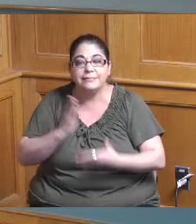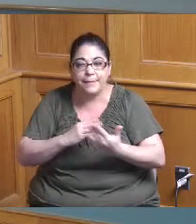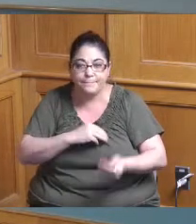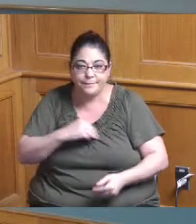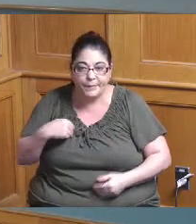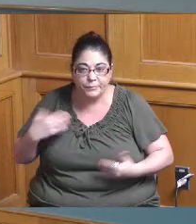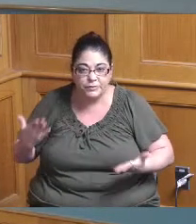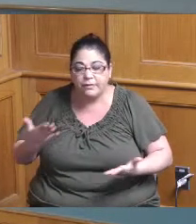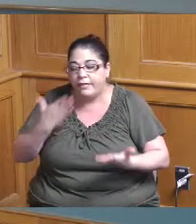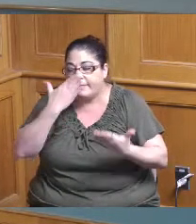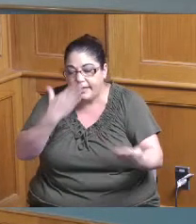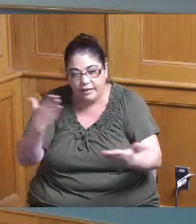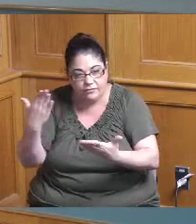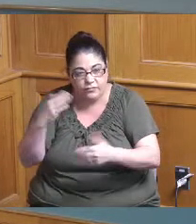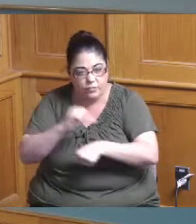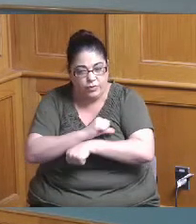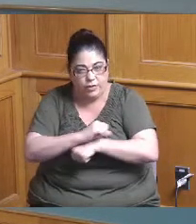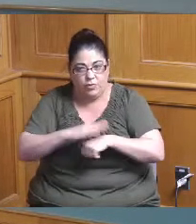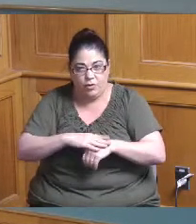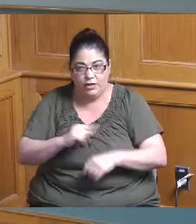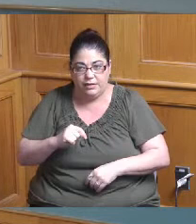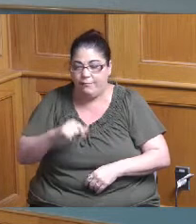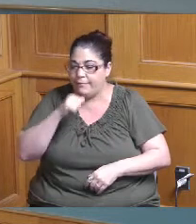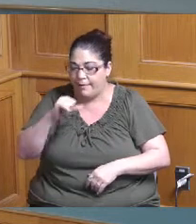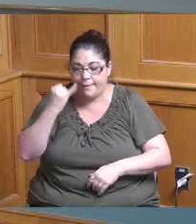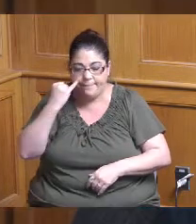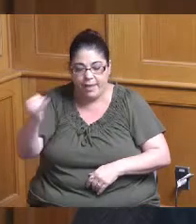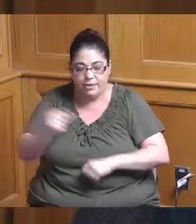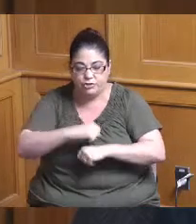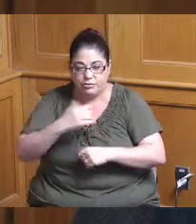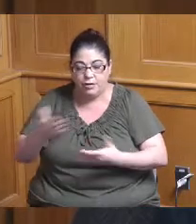for working on this I can't imagine what it's like to go through so many really great projects and